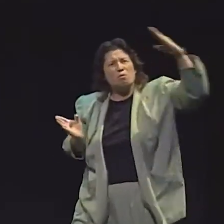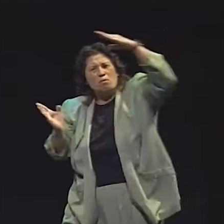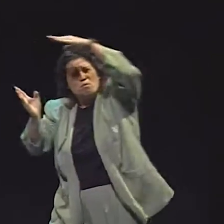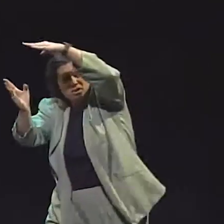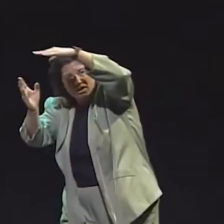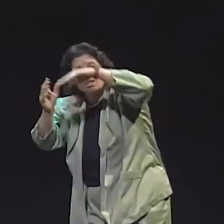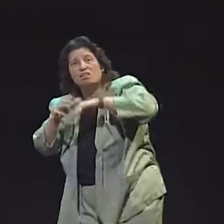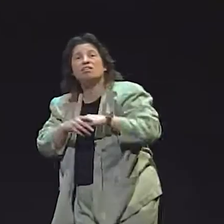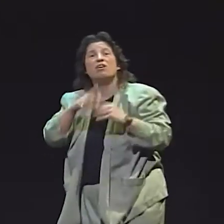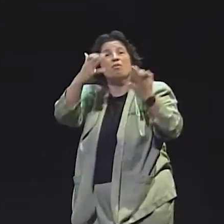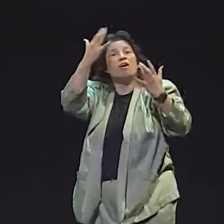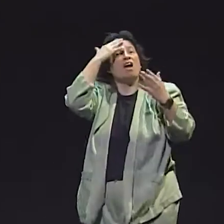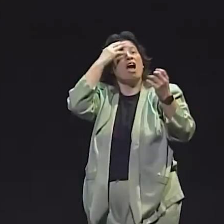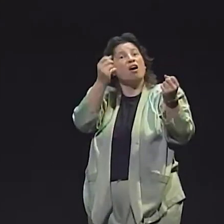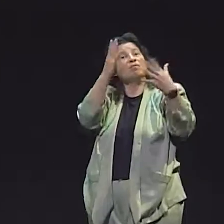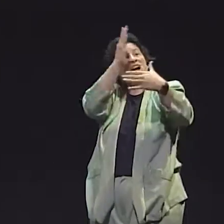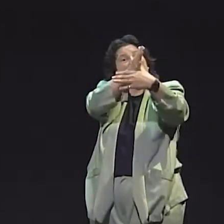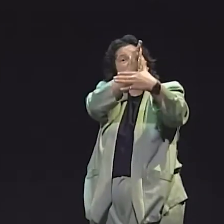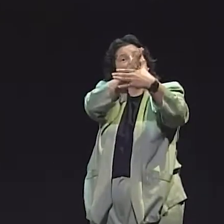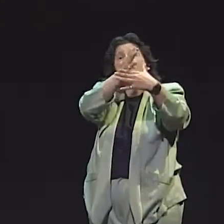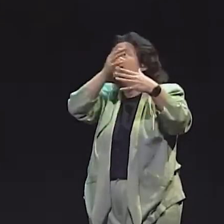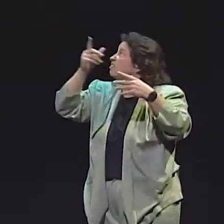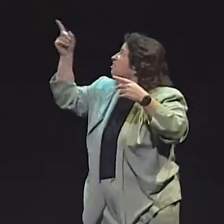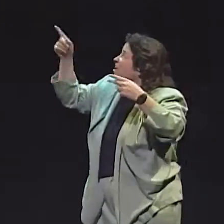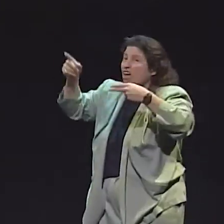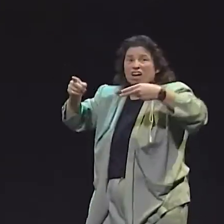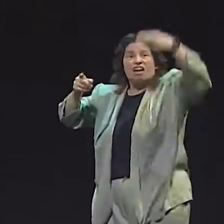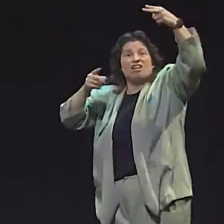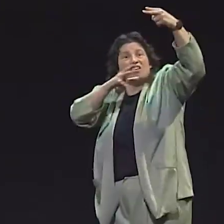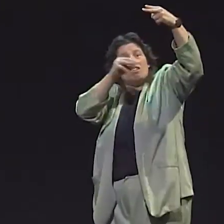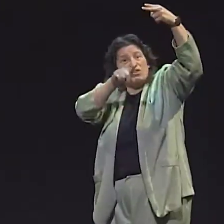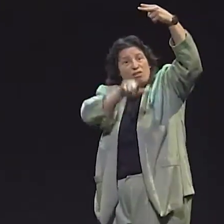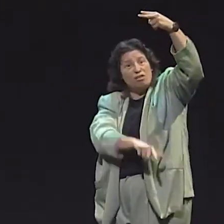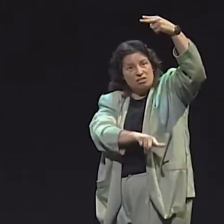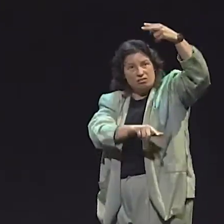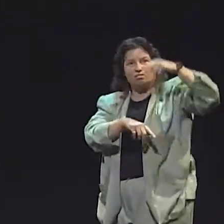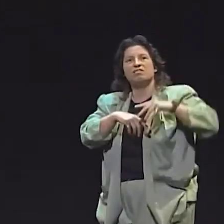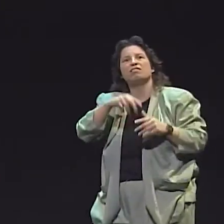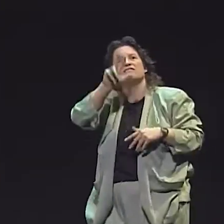IT'S QUITE INTERESTING TO LOOK AT THE DIFFERENCE, BECAUSE YOU SEE THAT IN THE BEGINNING,